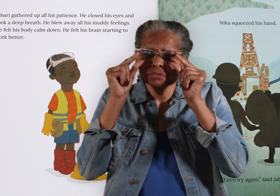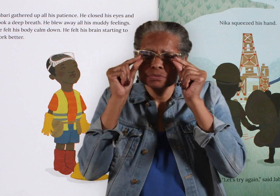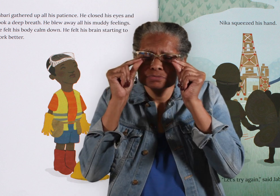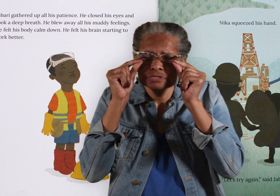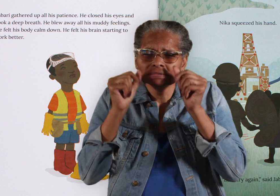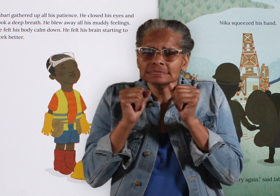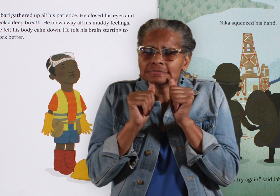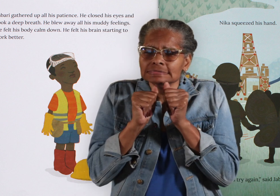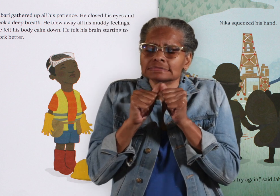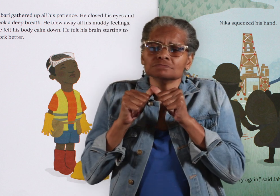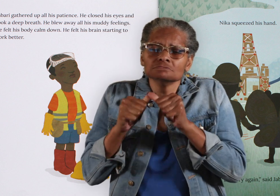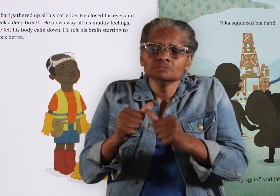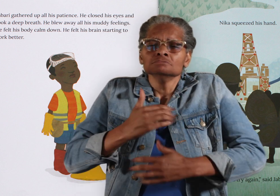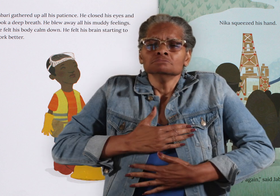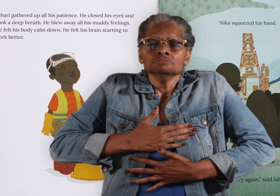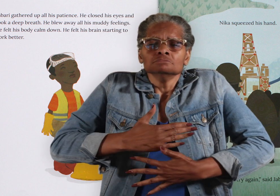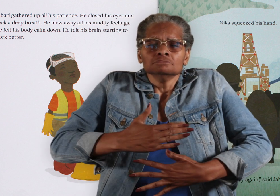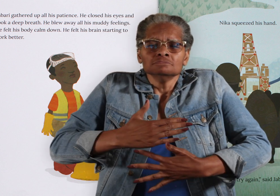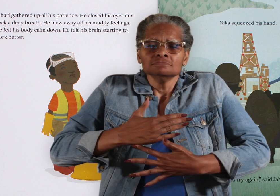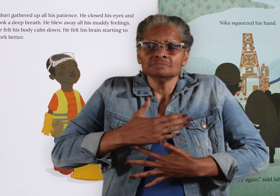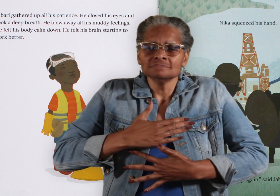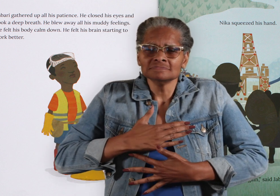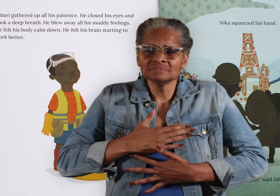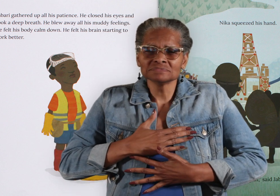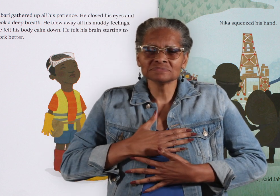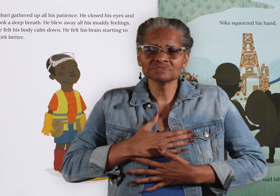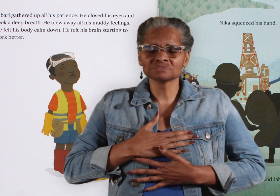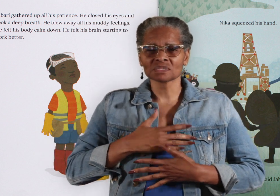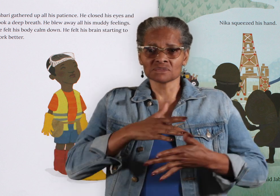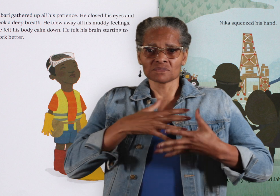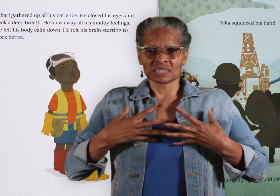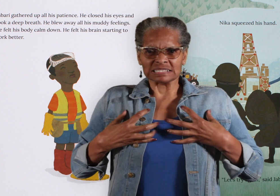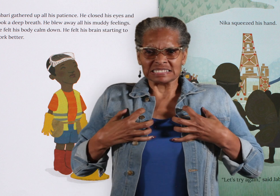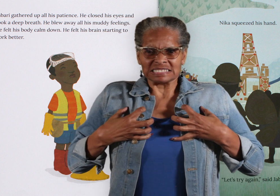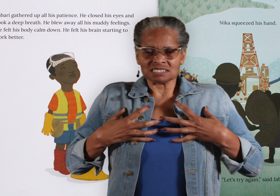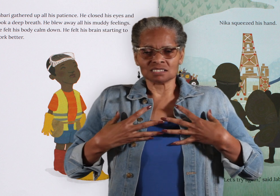He closed his eyes and took a deep breath. He blew away all his muddy feelings.